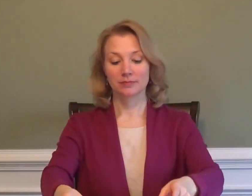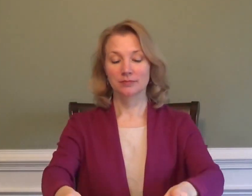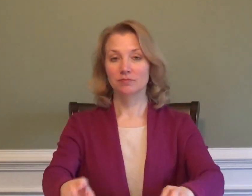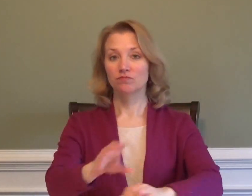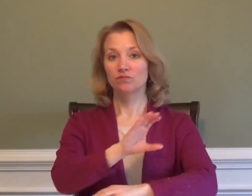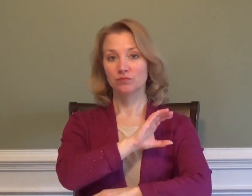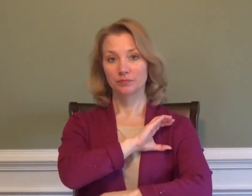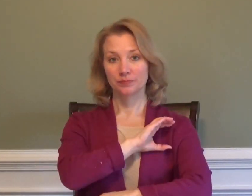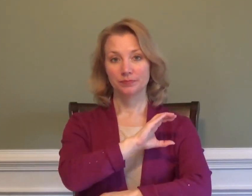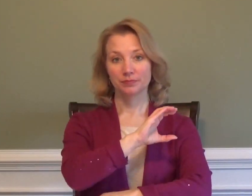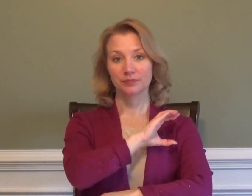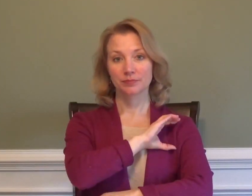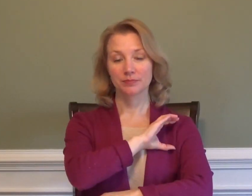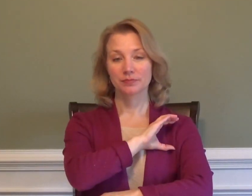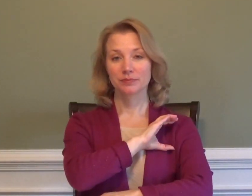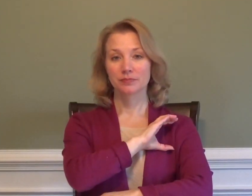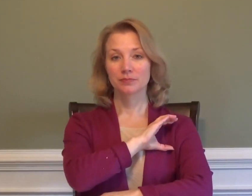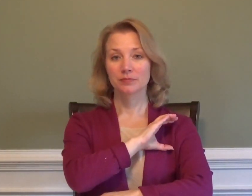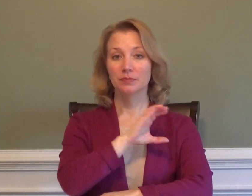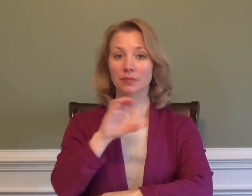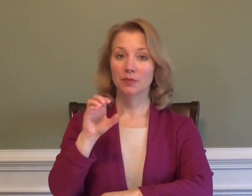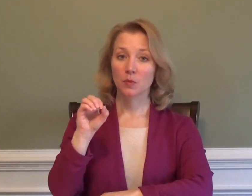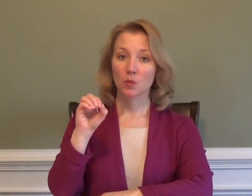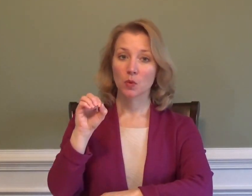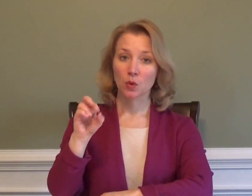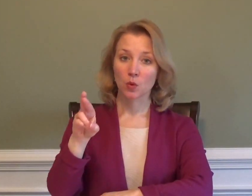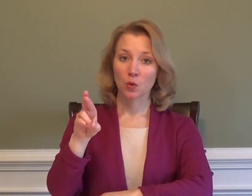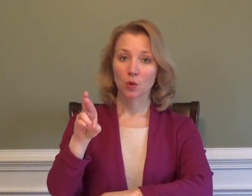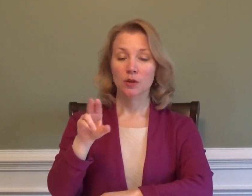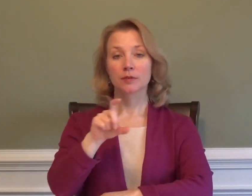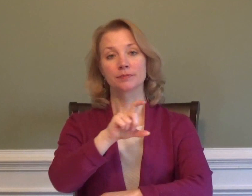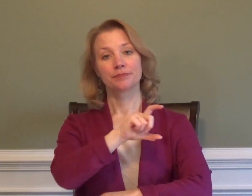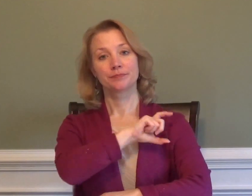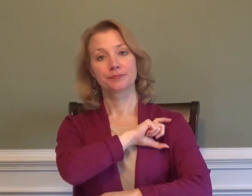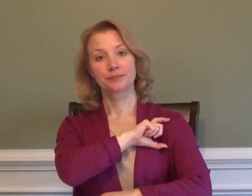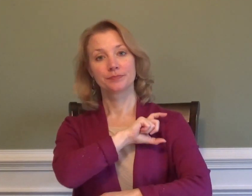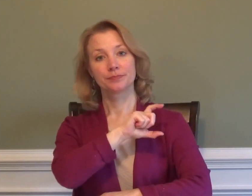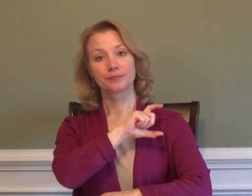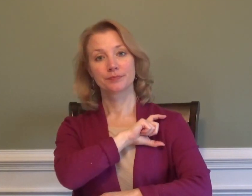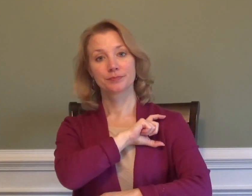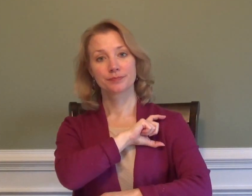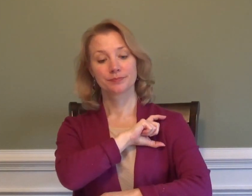COP / POLICE